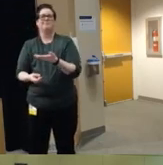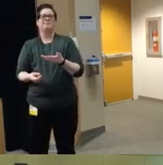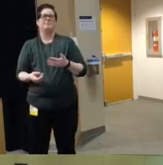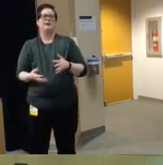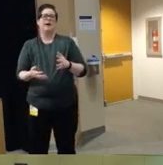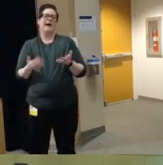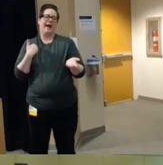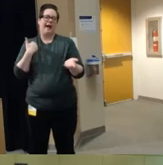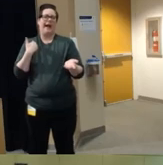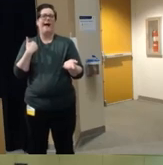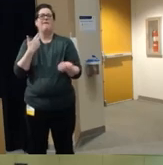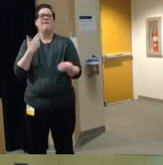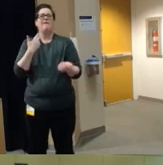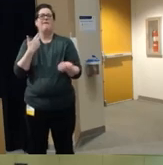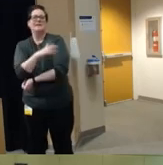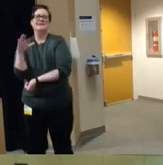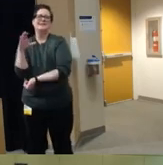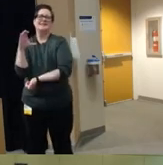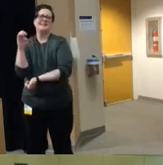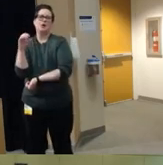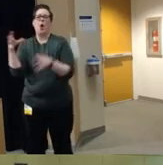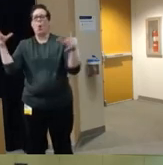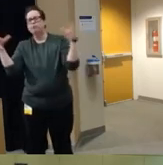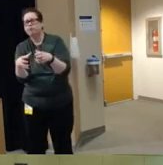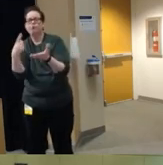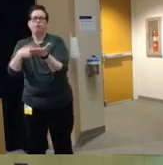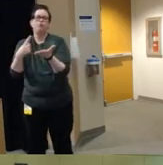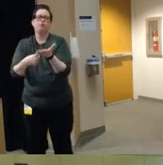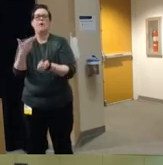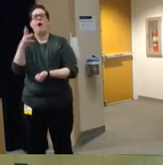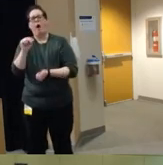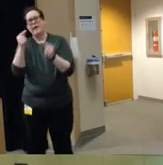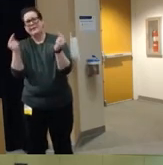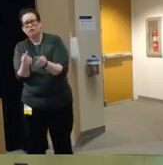some um Hospital CEOs to talk about firearm um injuries and and how to prevent them and